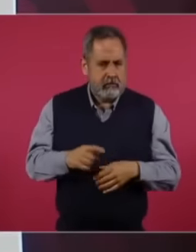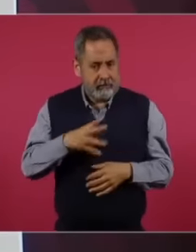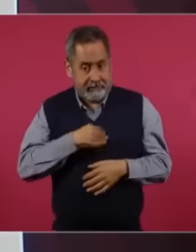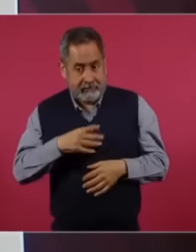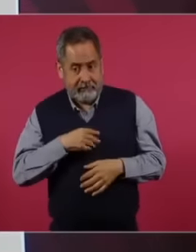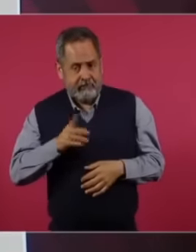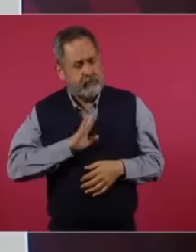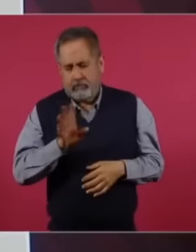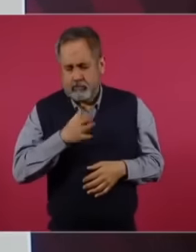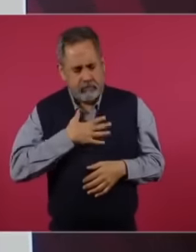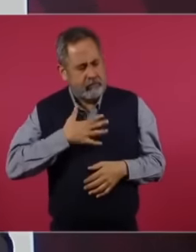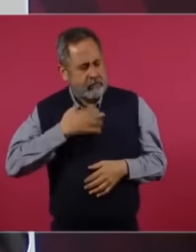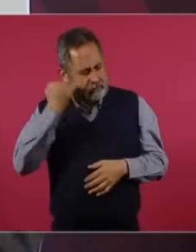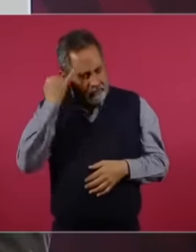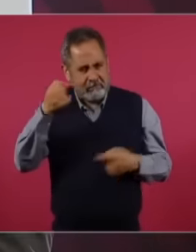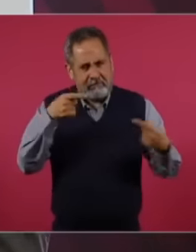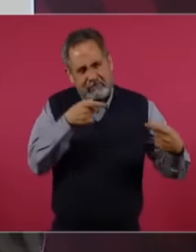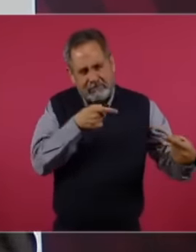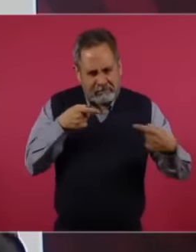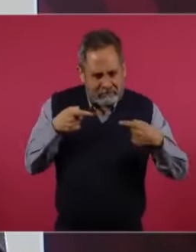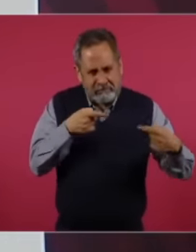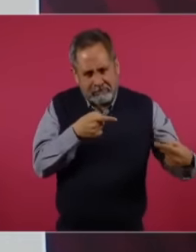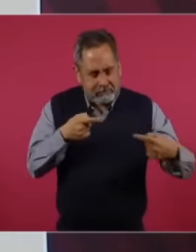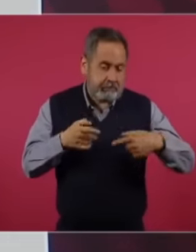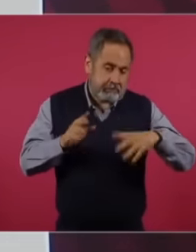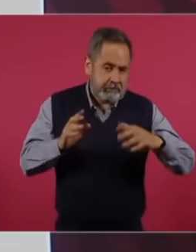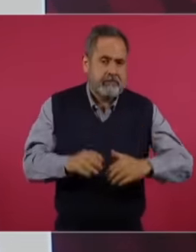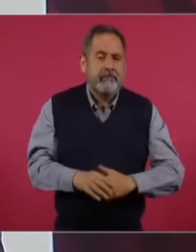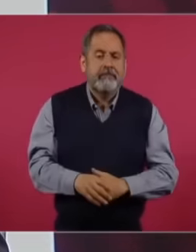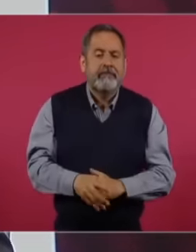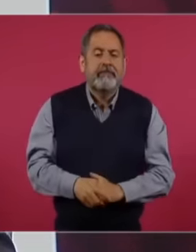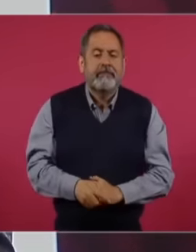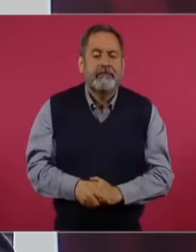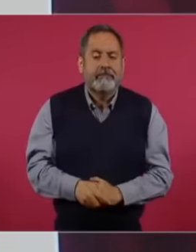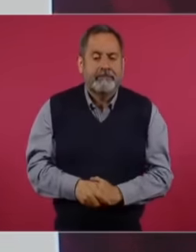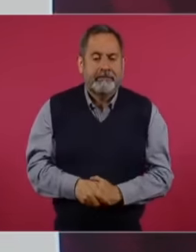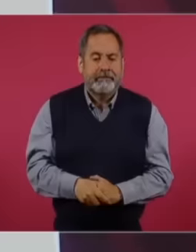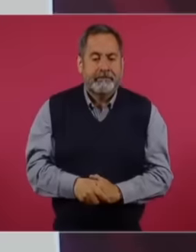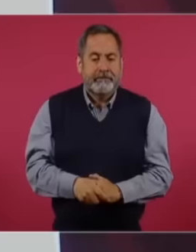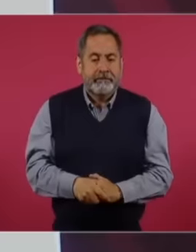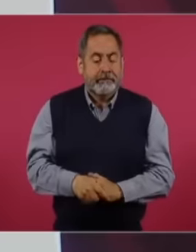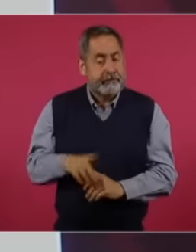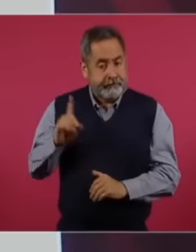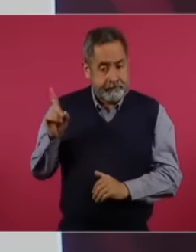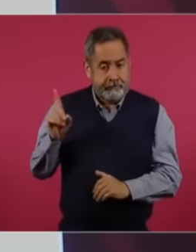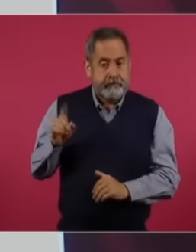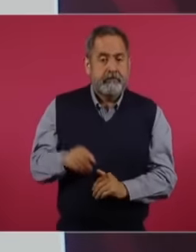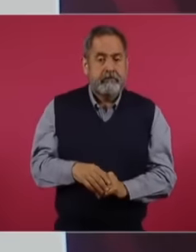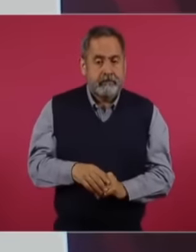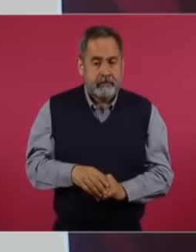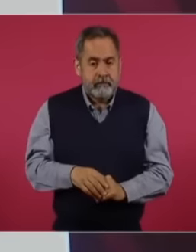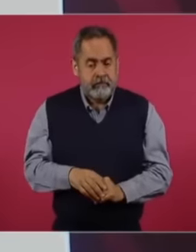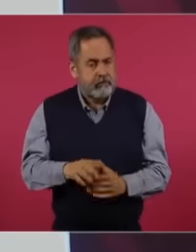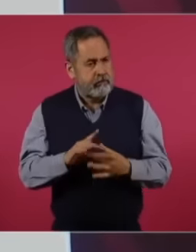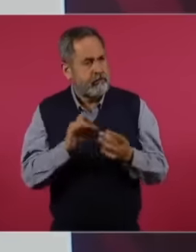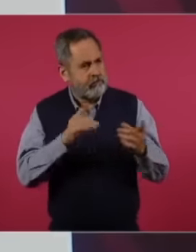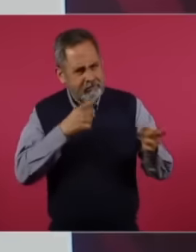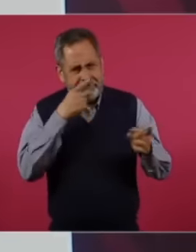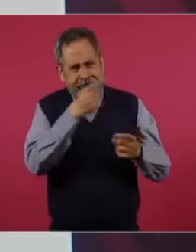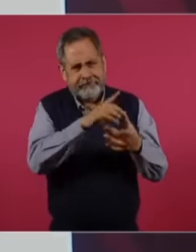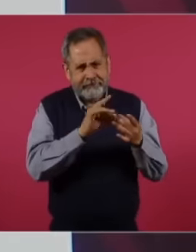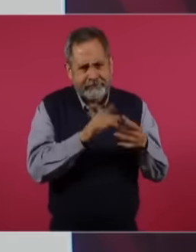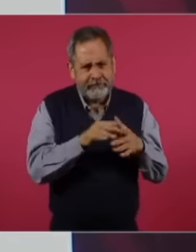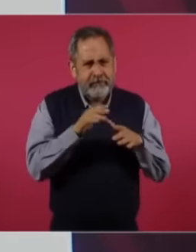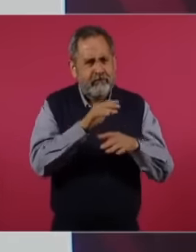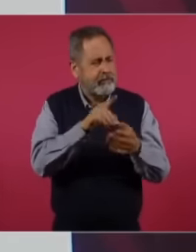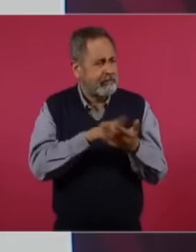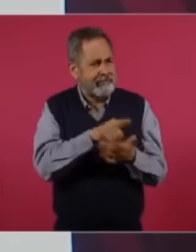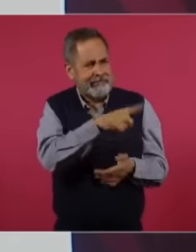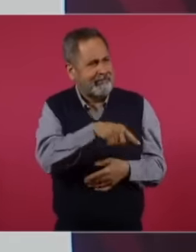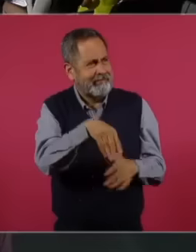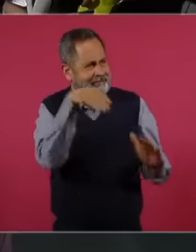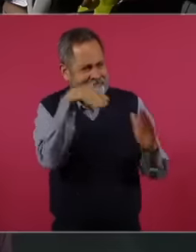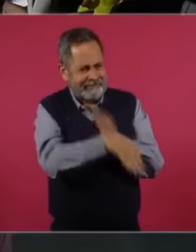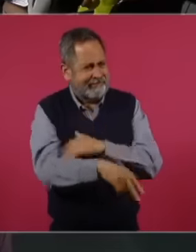radical positions and he argued with him and I argued with him about the failure